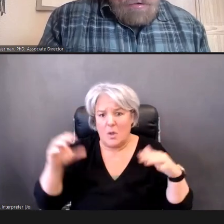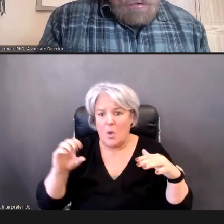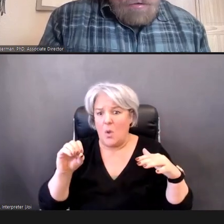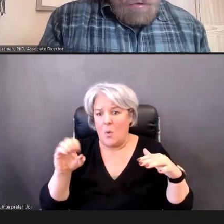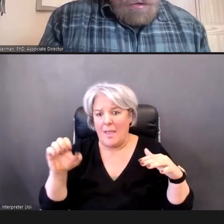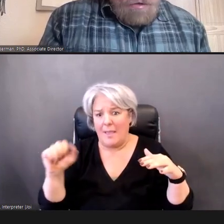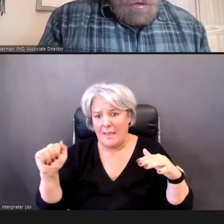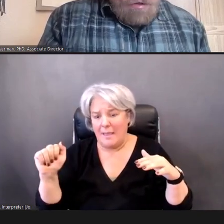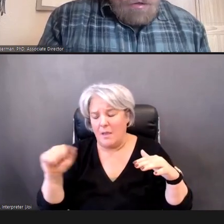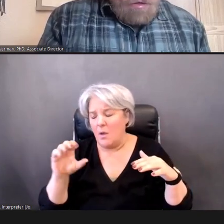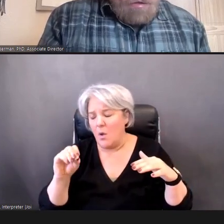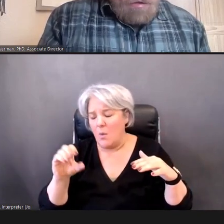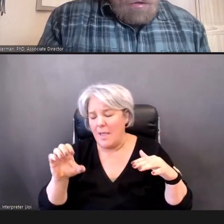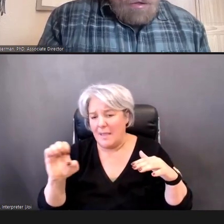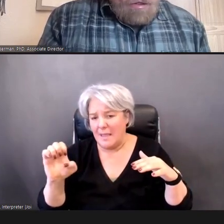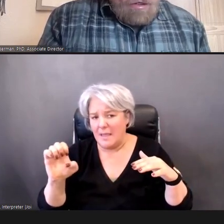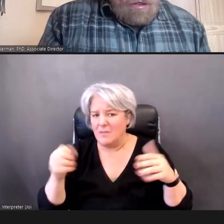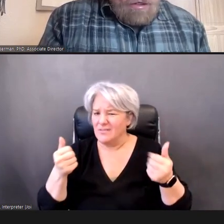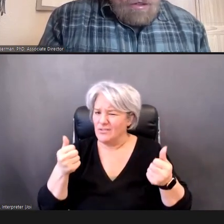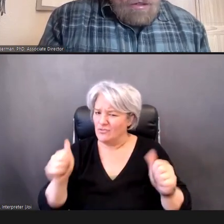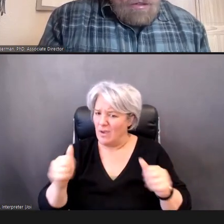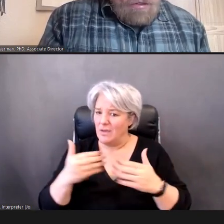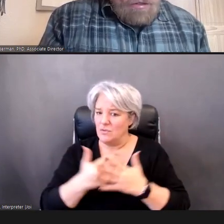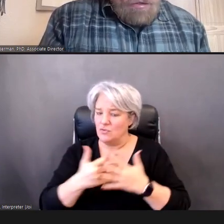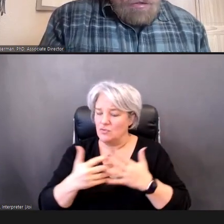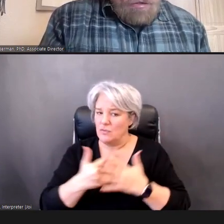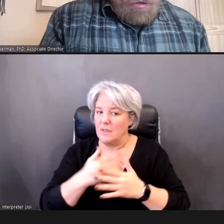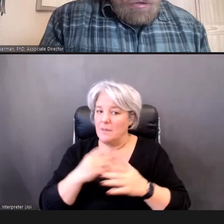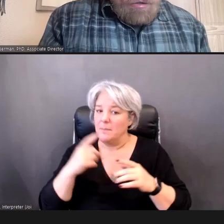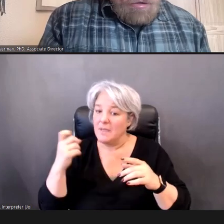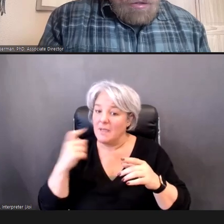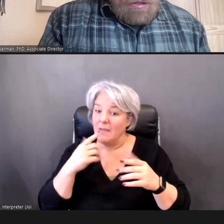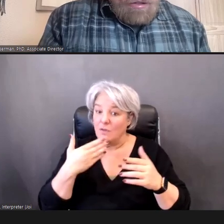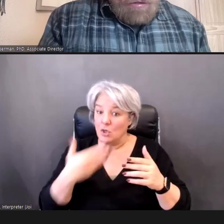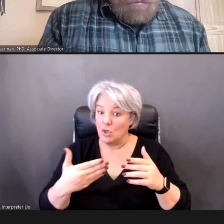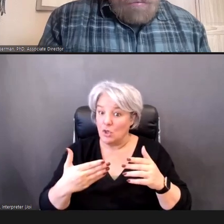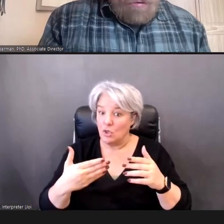because if you get a good seal, and you're able to measure, that